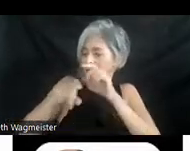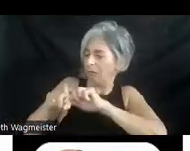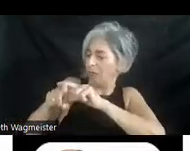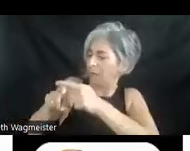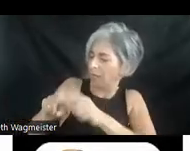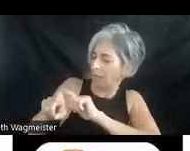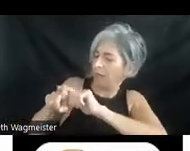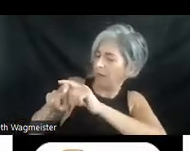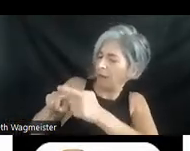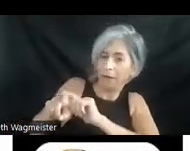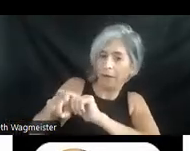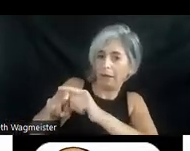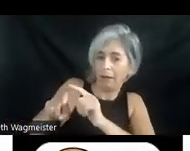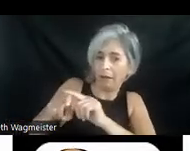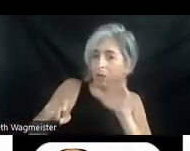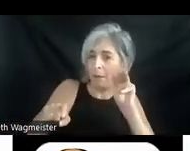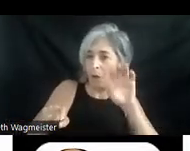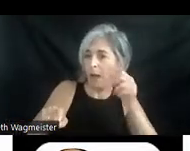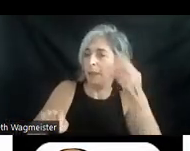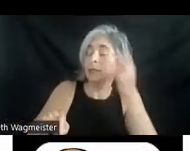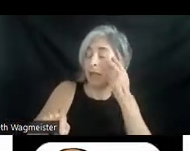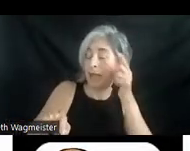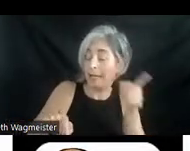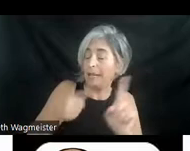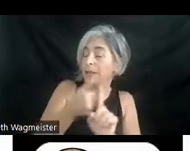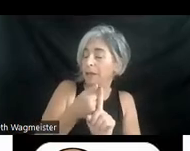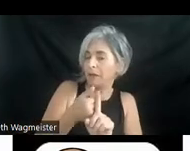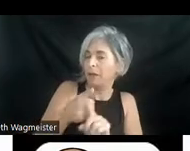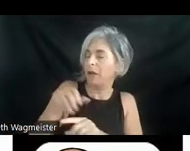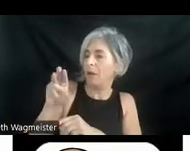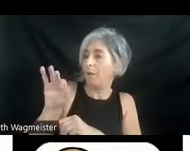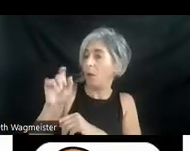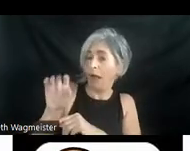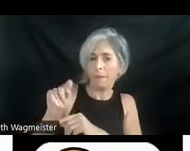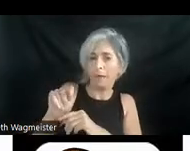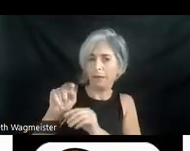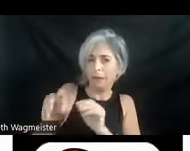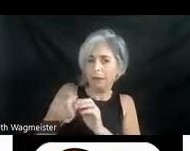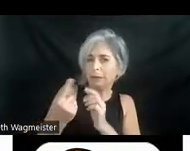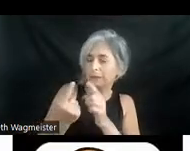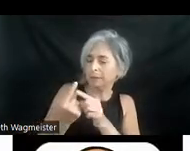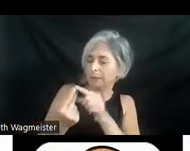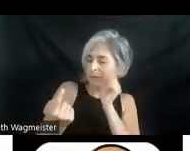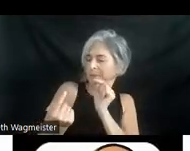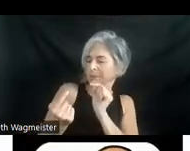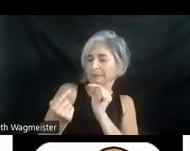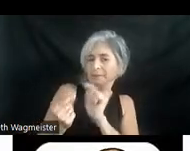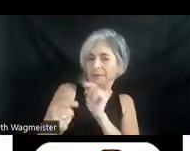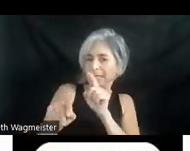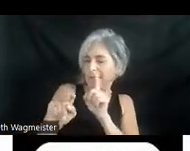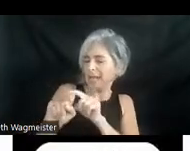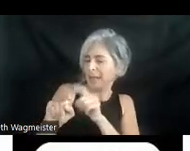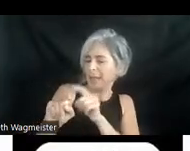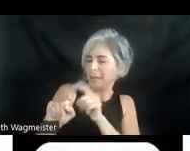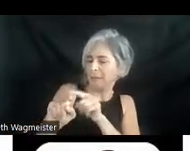Mohammed is blind. >> Mohammed starts as the bird nips his finger.